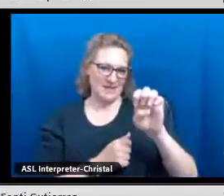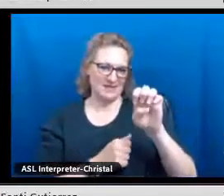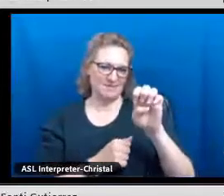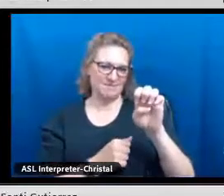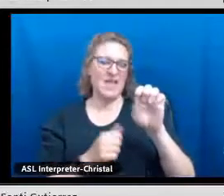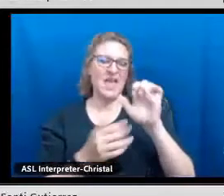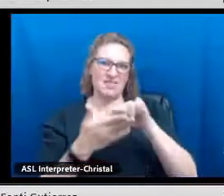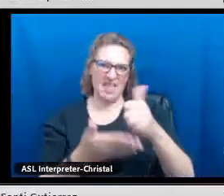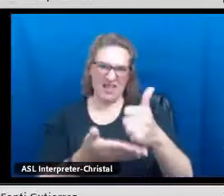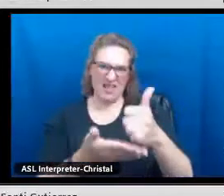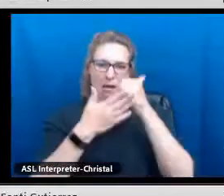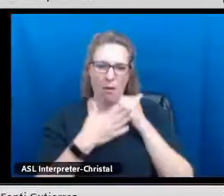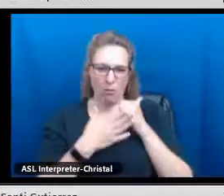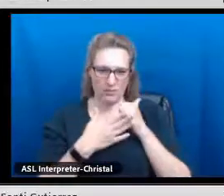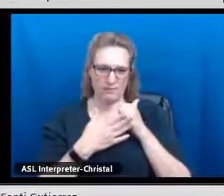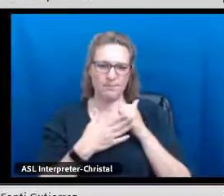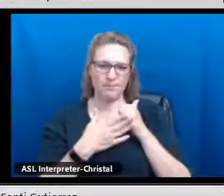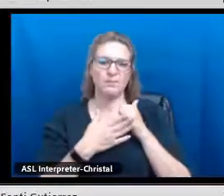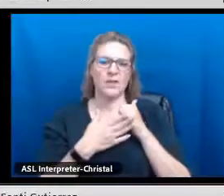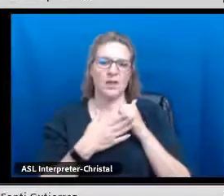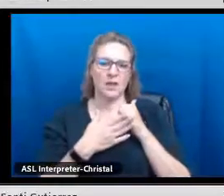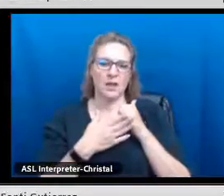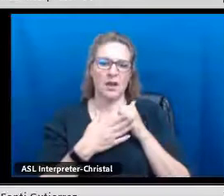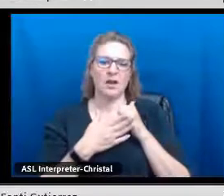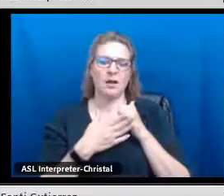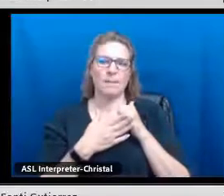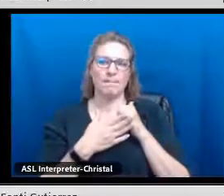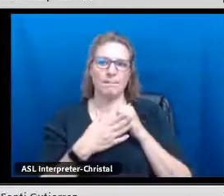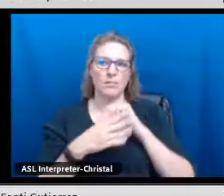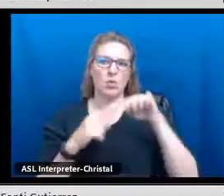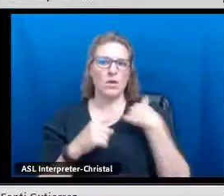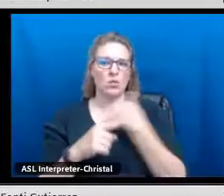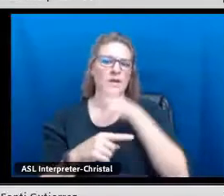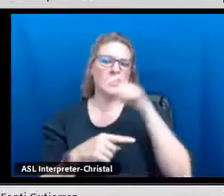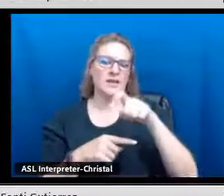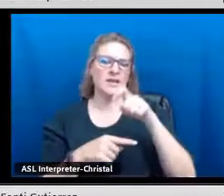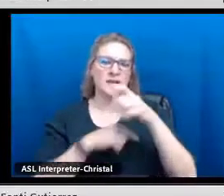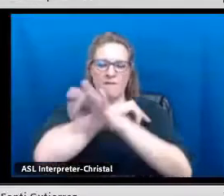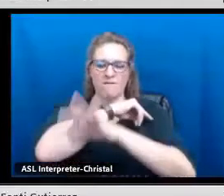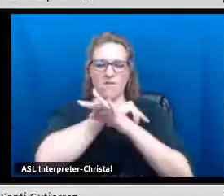We are very fortunate that we have a military base, and that has been helpful when we've